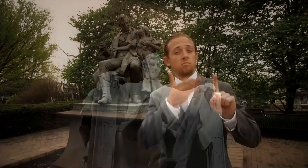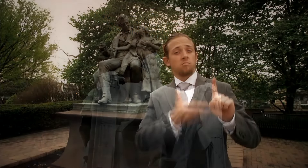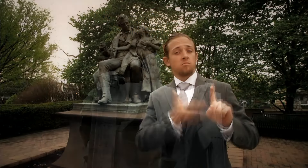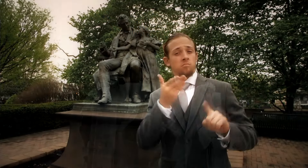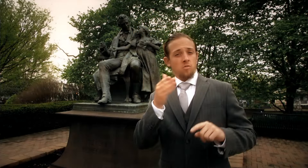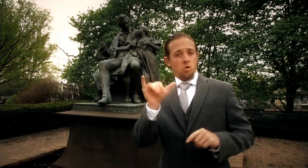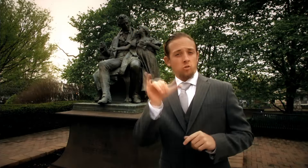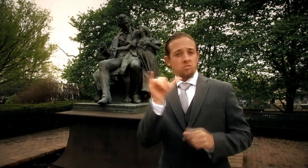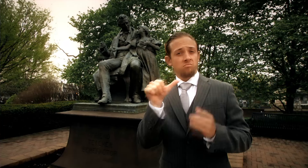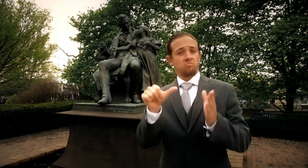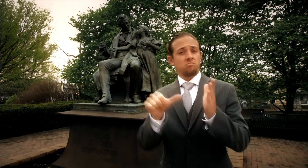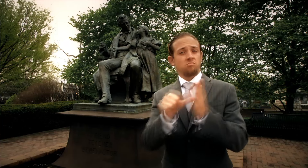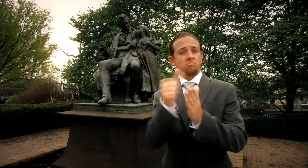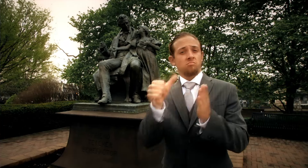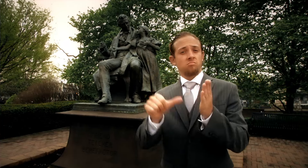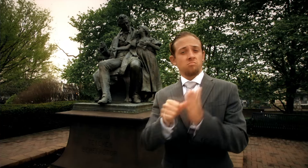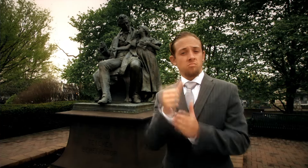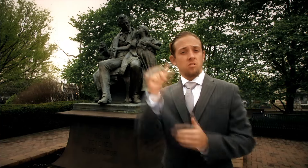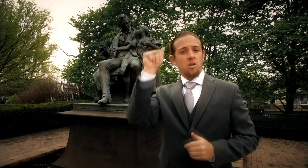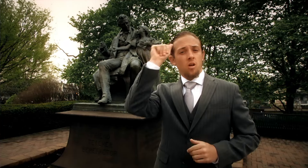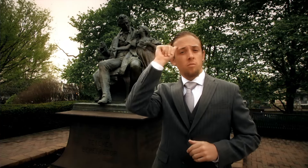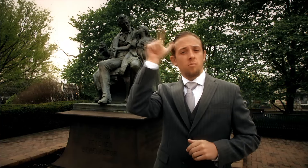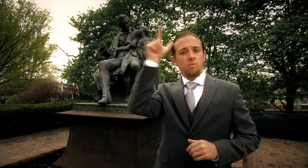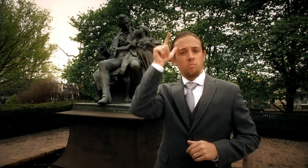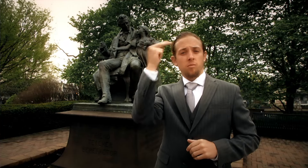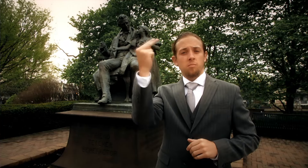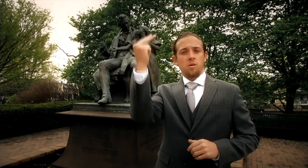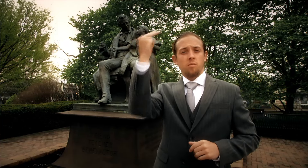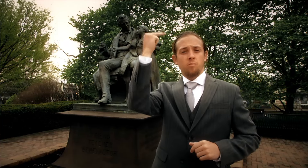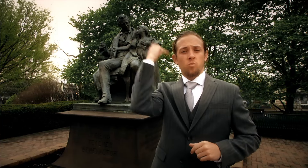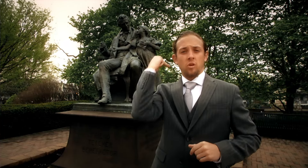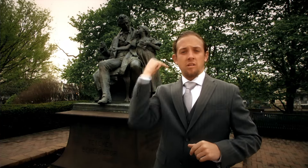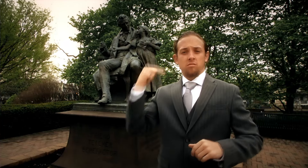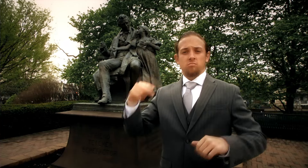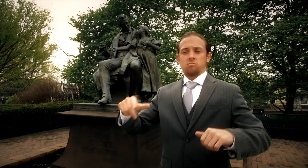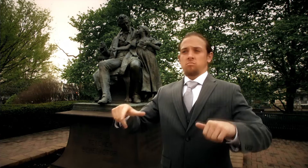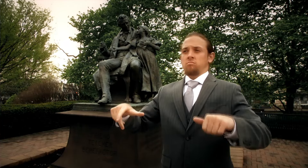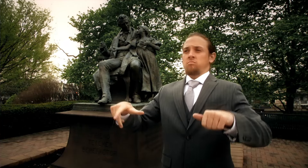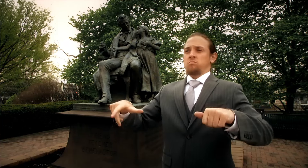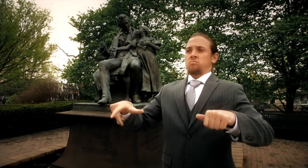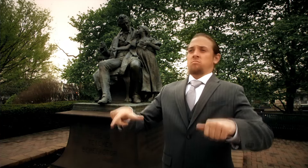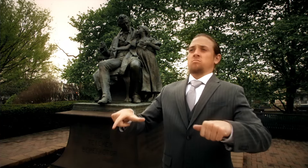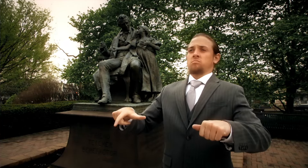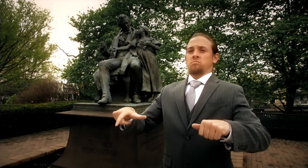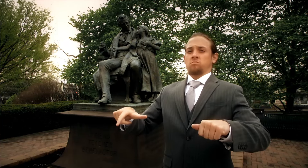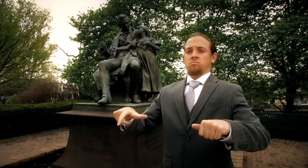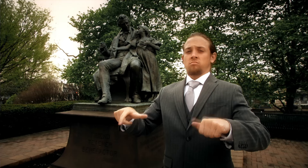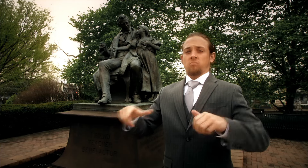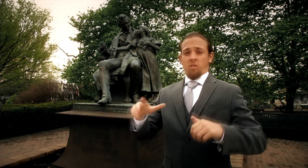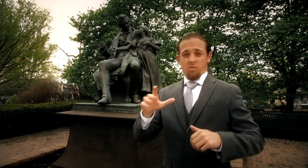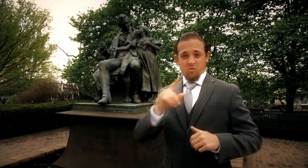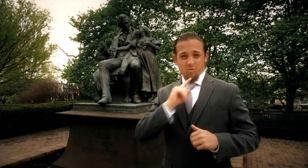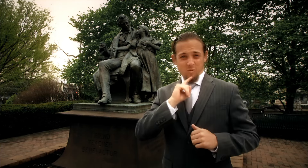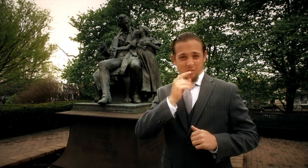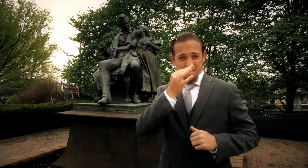French also sculpted the famous statue of Abraham Lincoln found in the Lincoln Memorial.